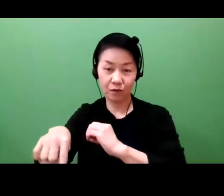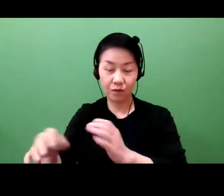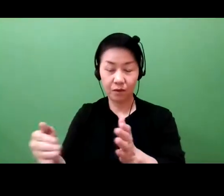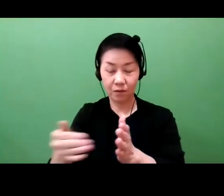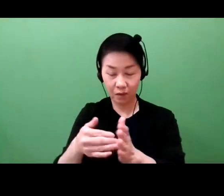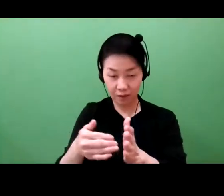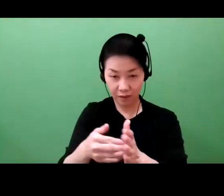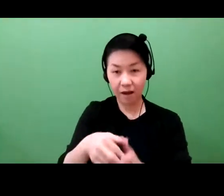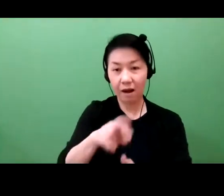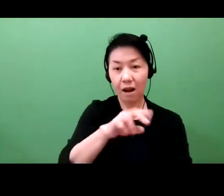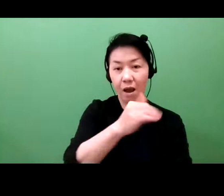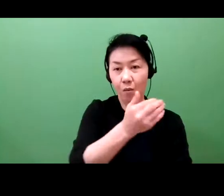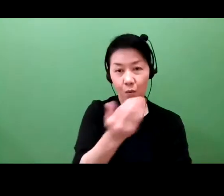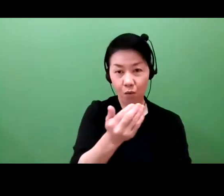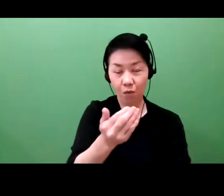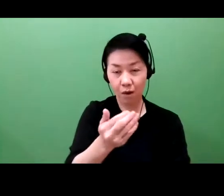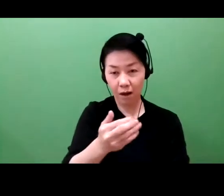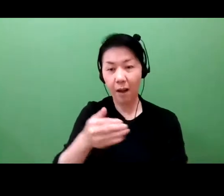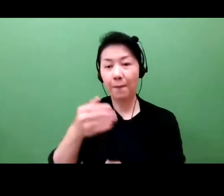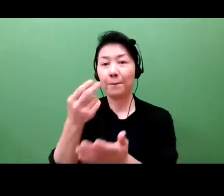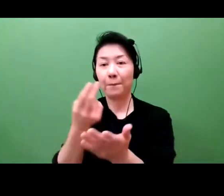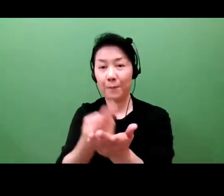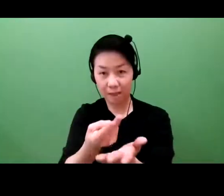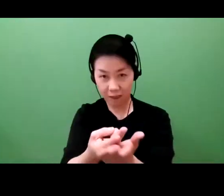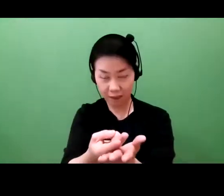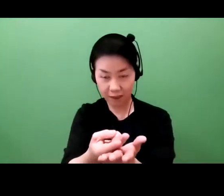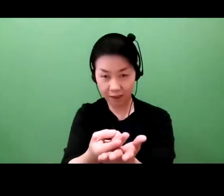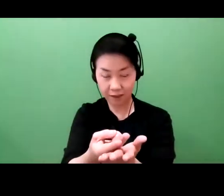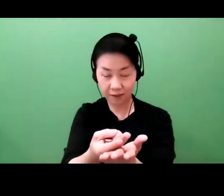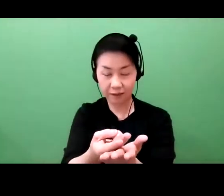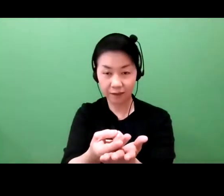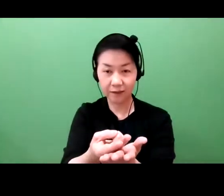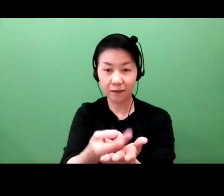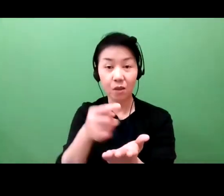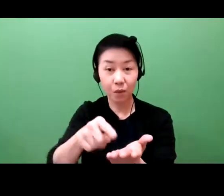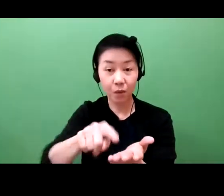But this bringing it out into the community is, of course, amazingly important.